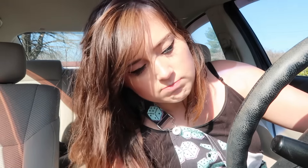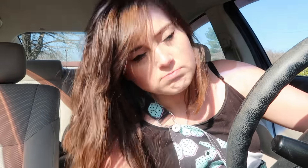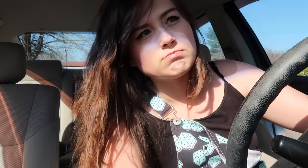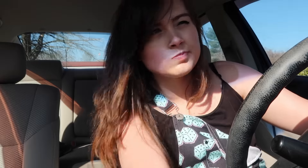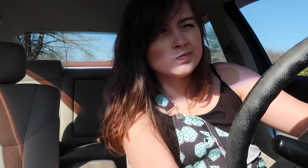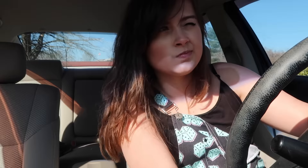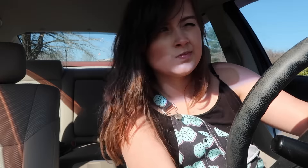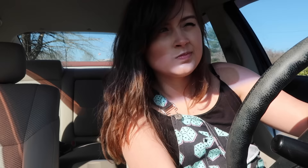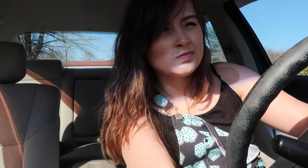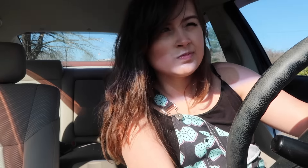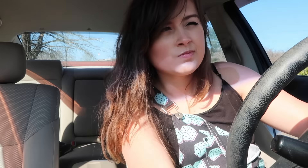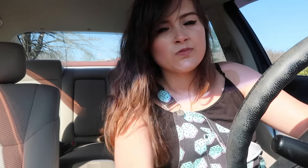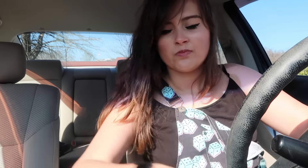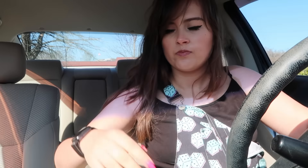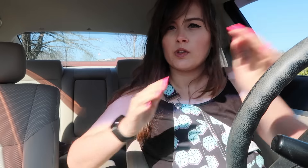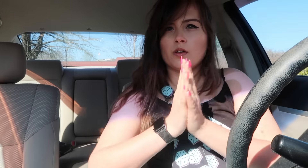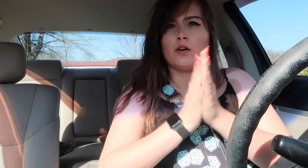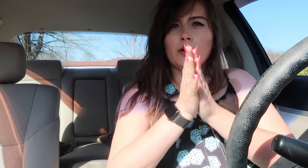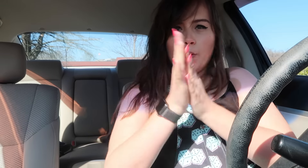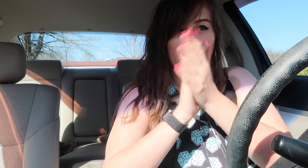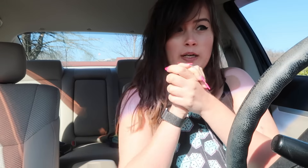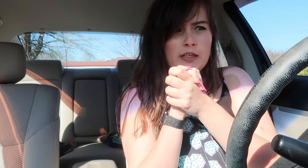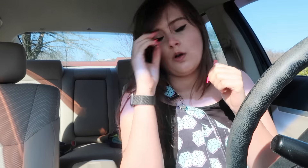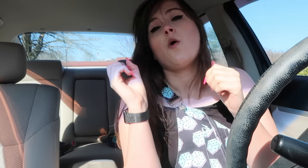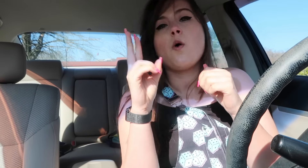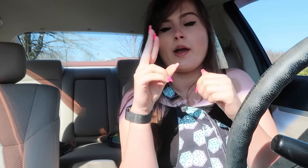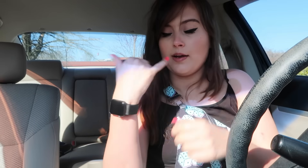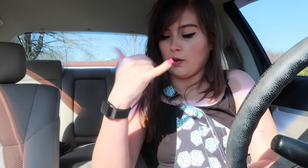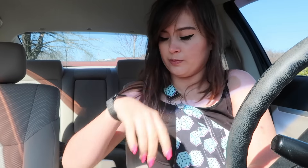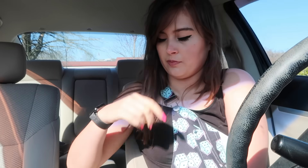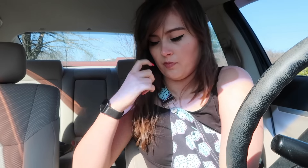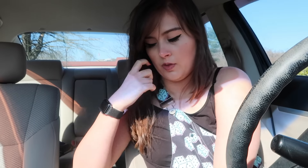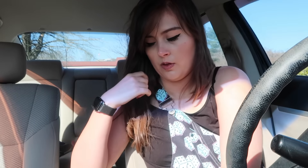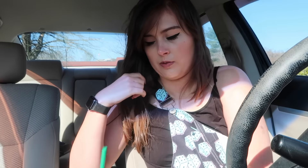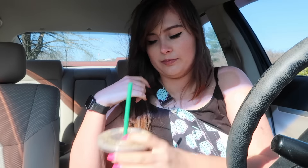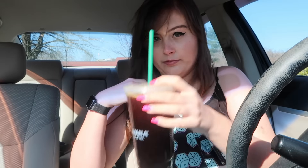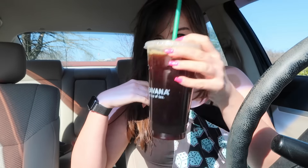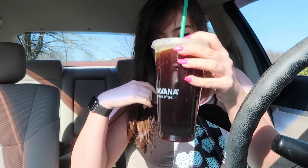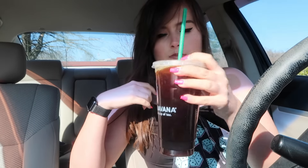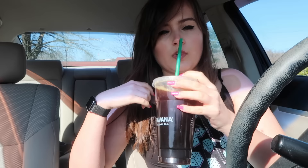[car engine starts] [lets out breath] Alright, got coffee now.